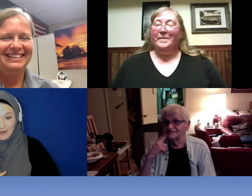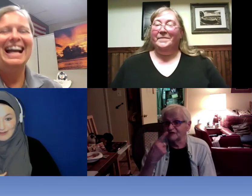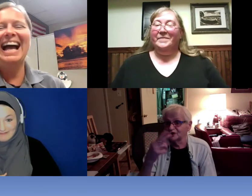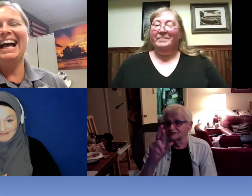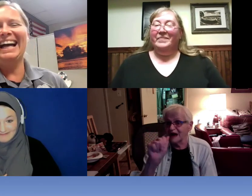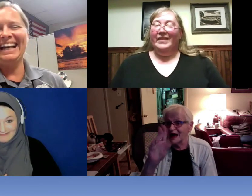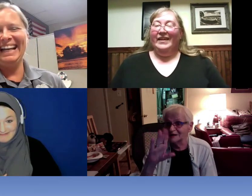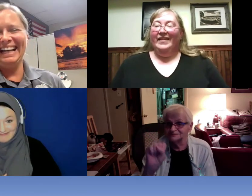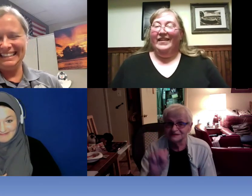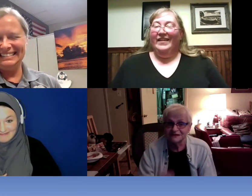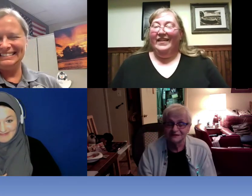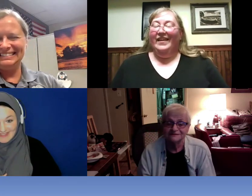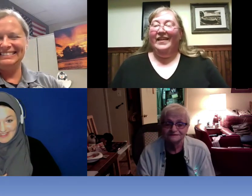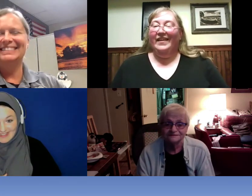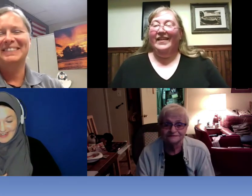. . >> You know